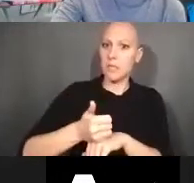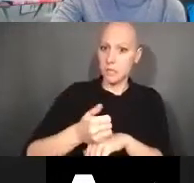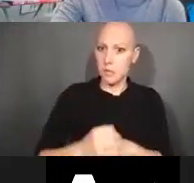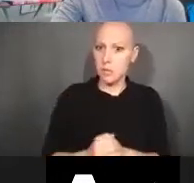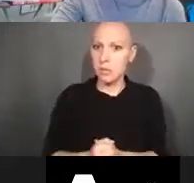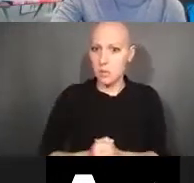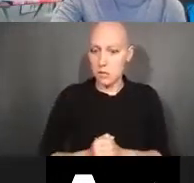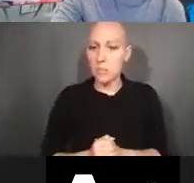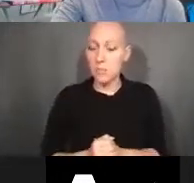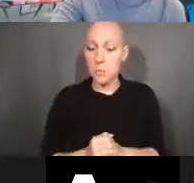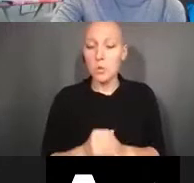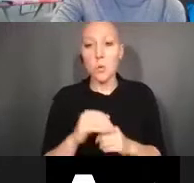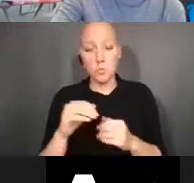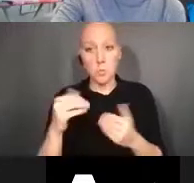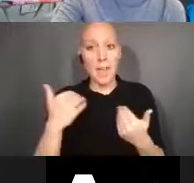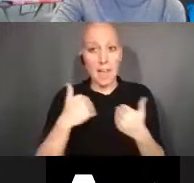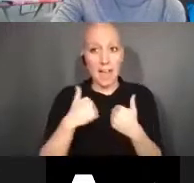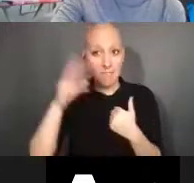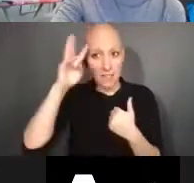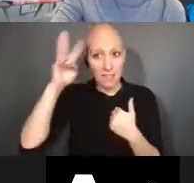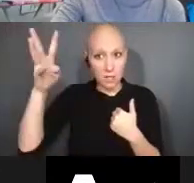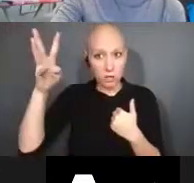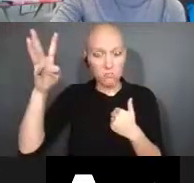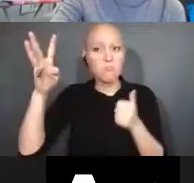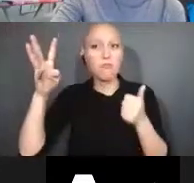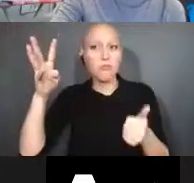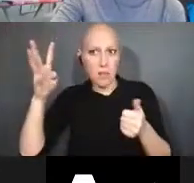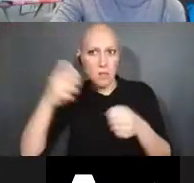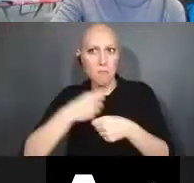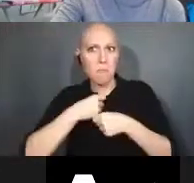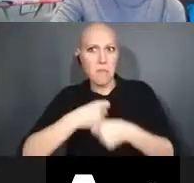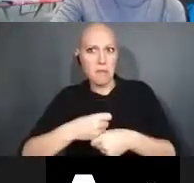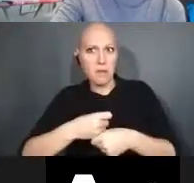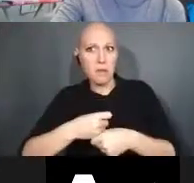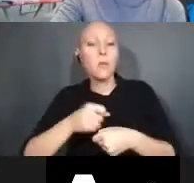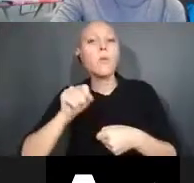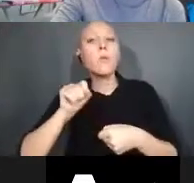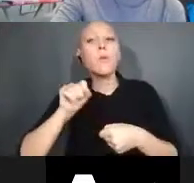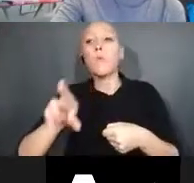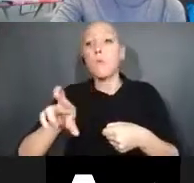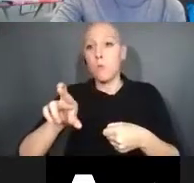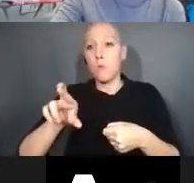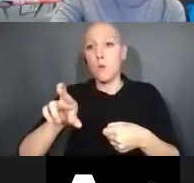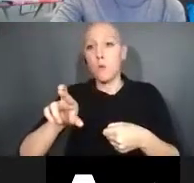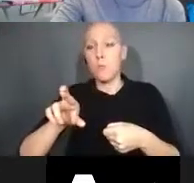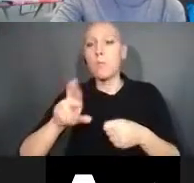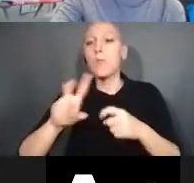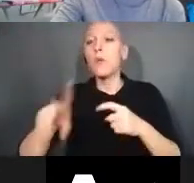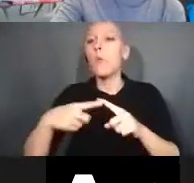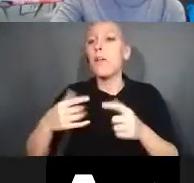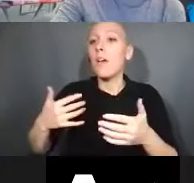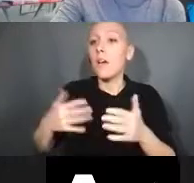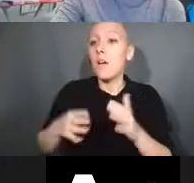if you've either created it or gotten it to a point where it can be reduced to practice